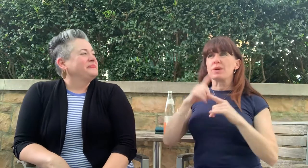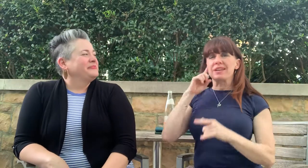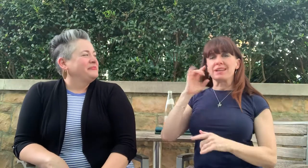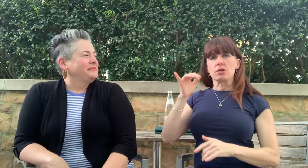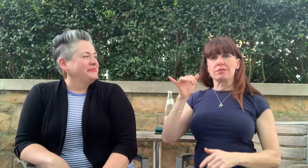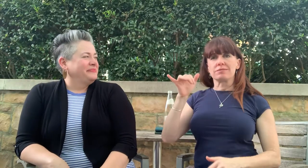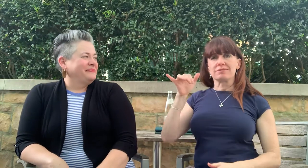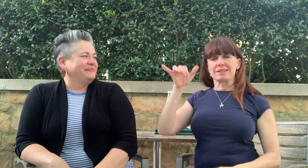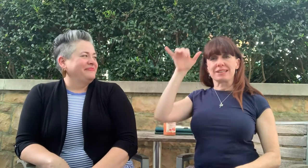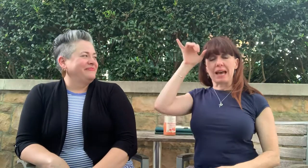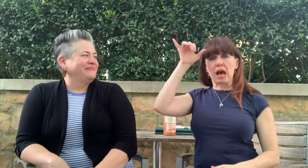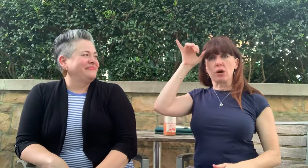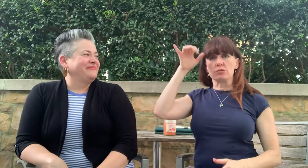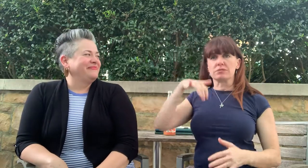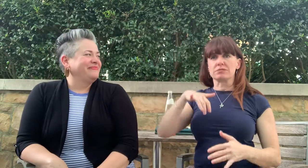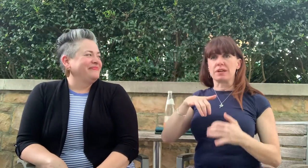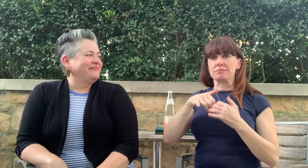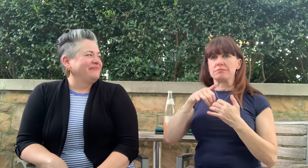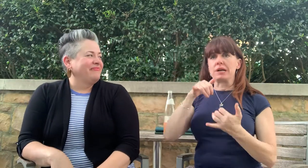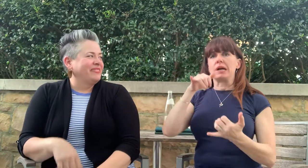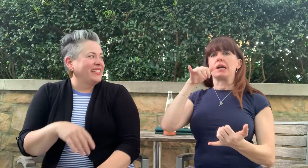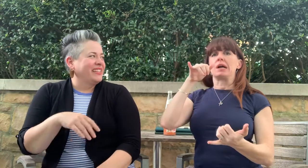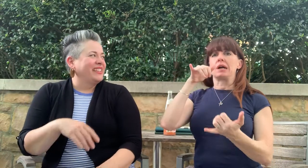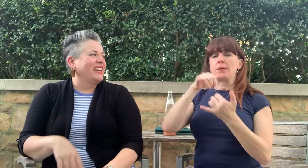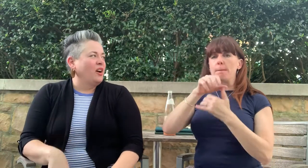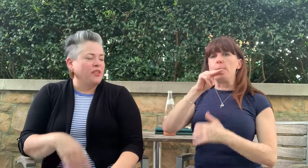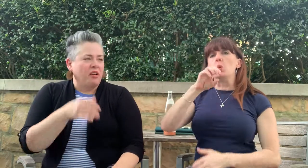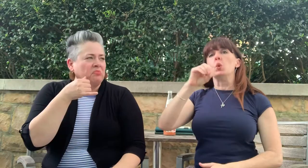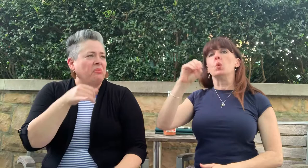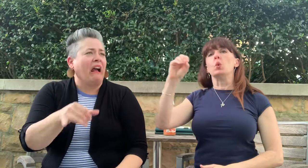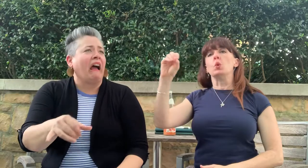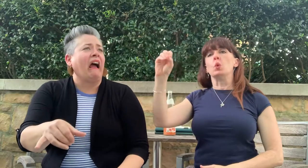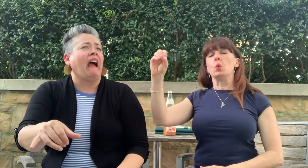There were soo many cows mooing all night. Nonstop.